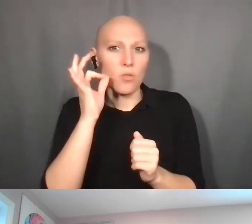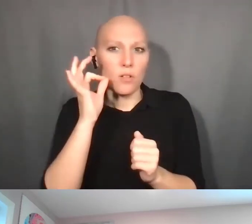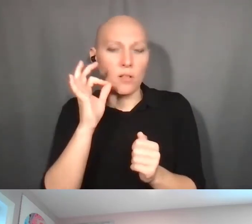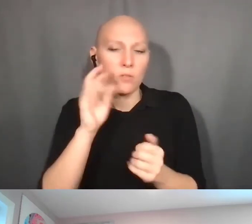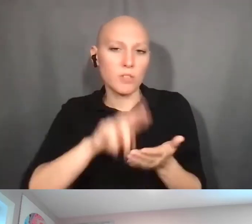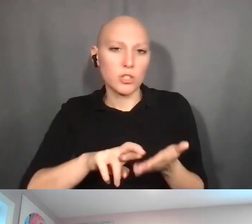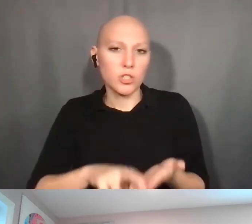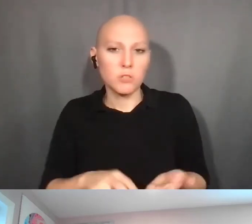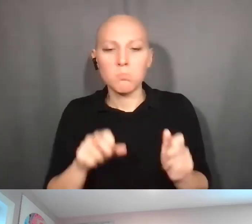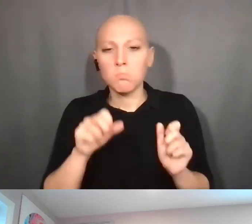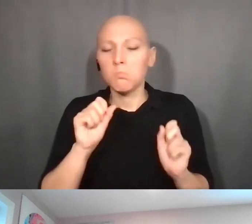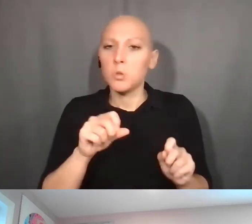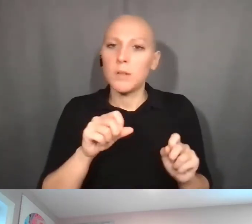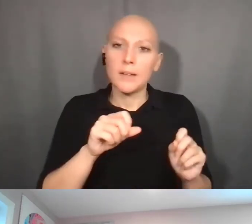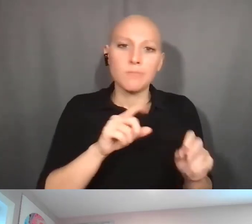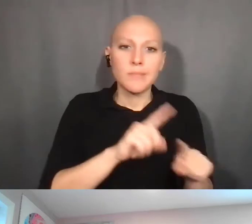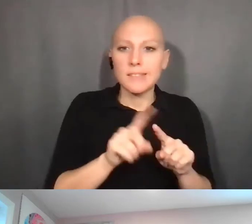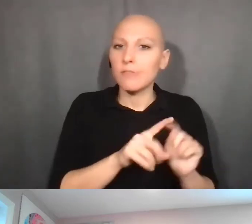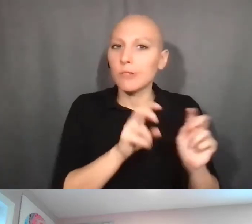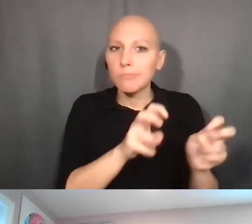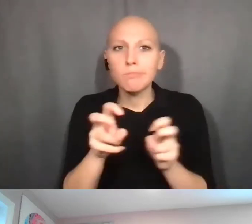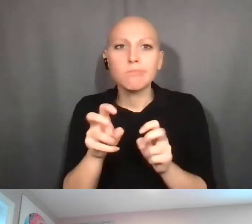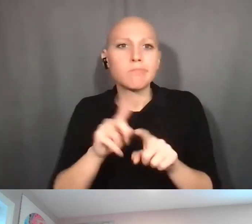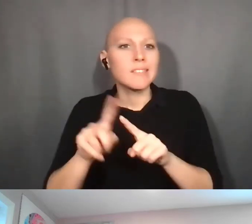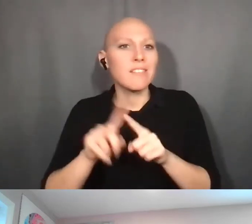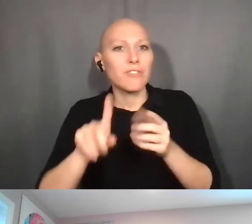You can search by investigators. You can search by institutions.